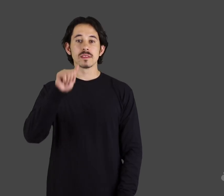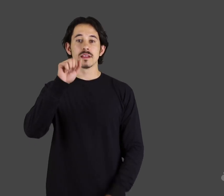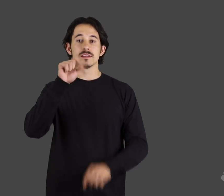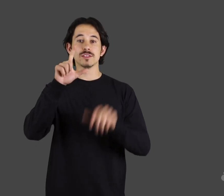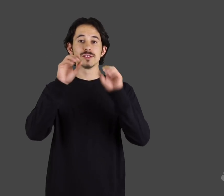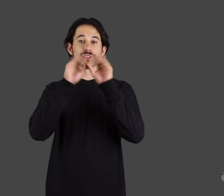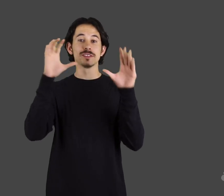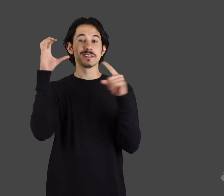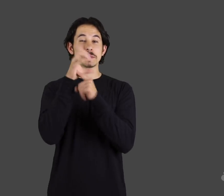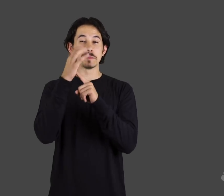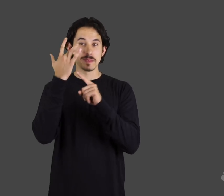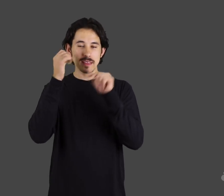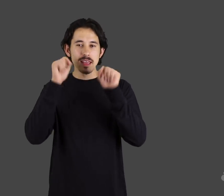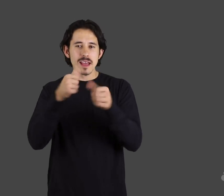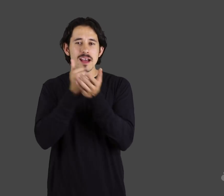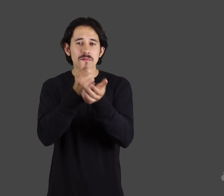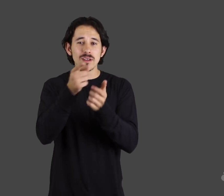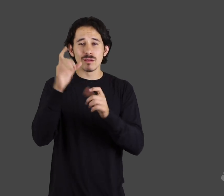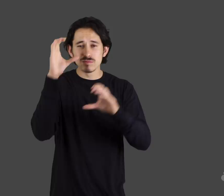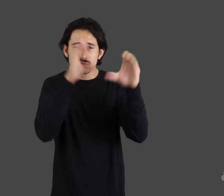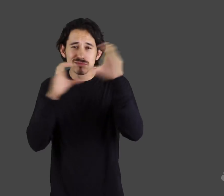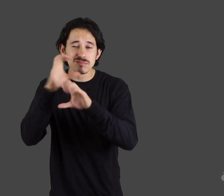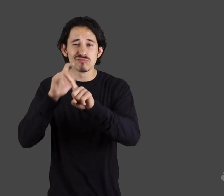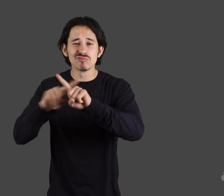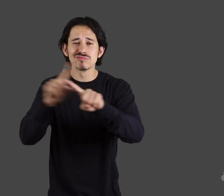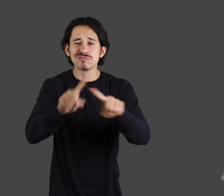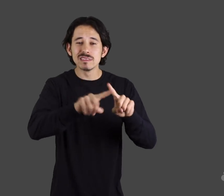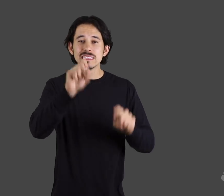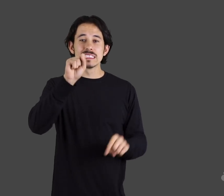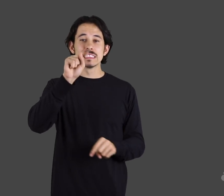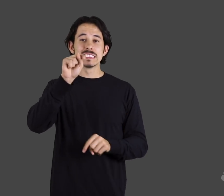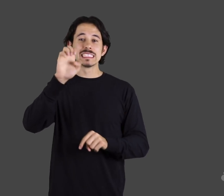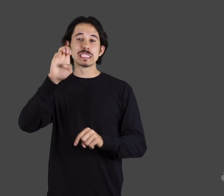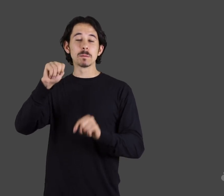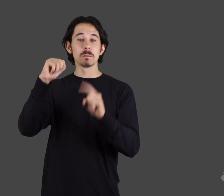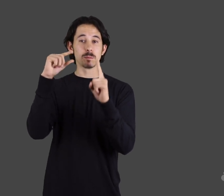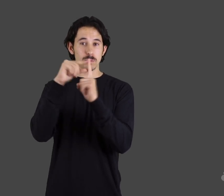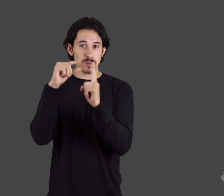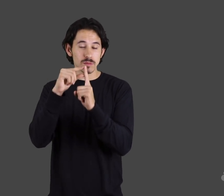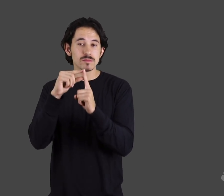ASL Clear is awesome because you can also use our search bar to do ASL-based searches for STEM terms.